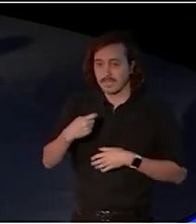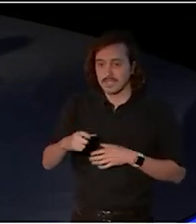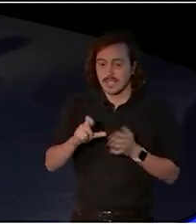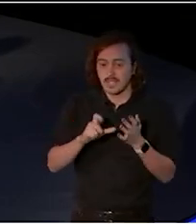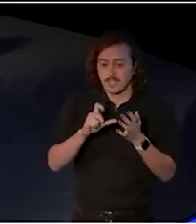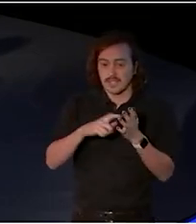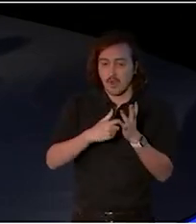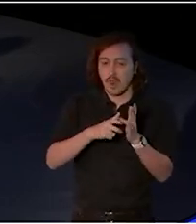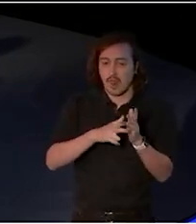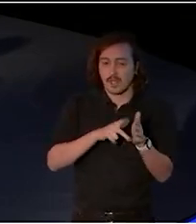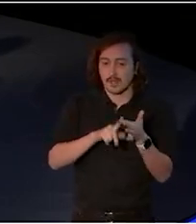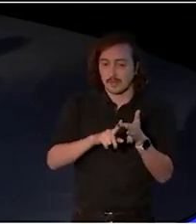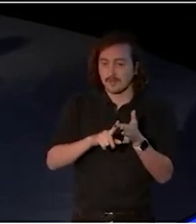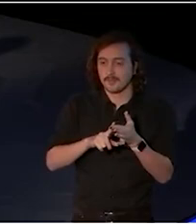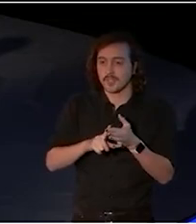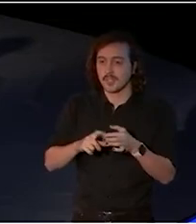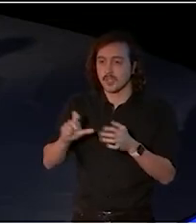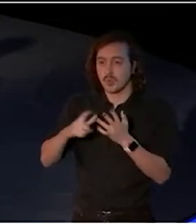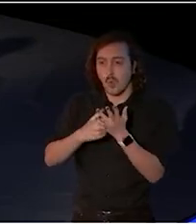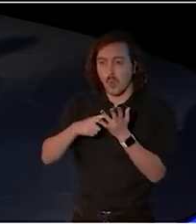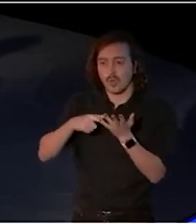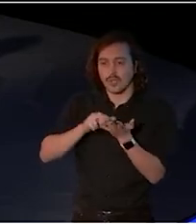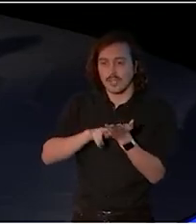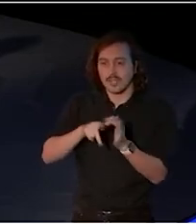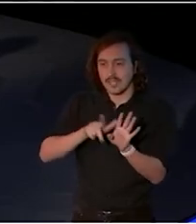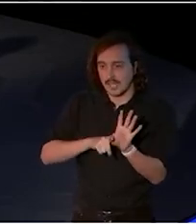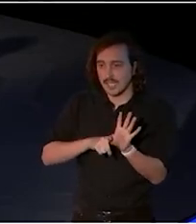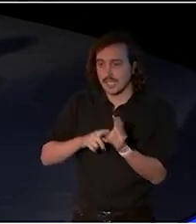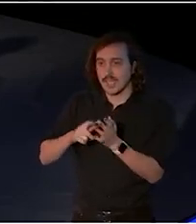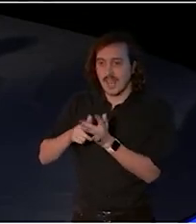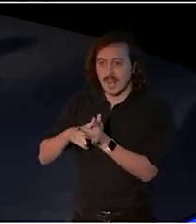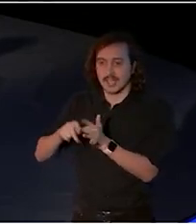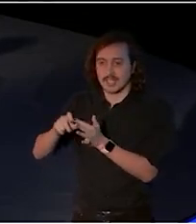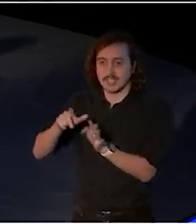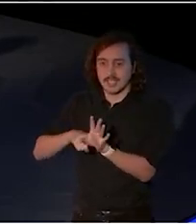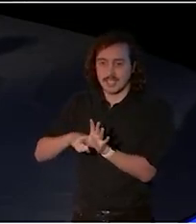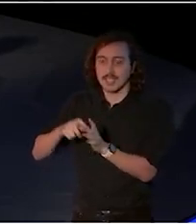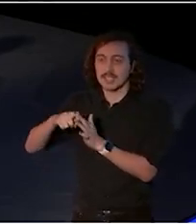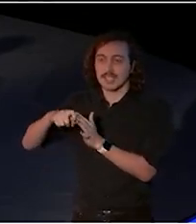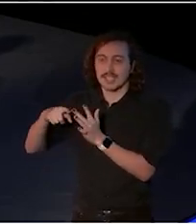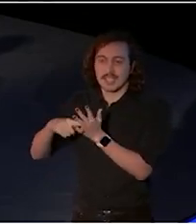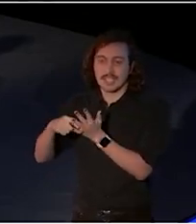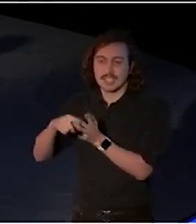Amanda Jackes, Lindy Lee, Kitty Taylor, Caroline Woods.